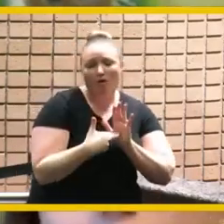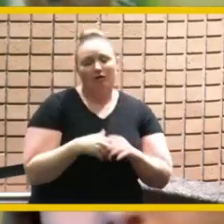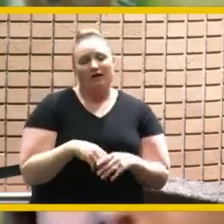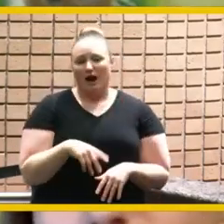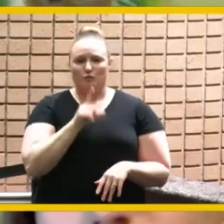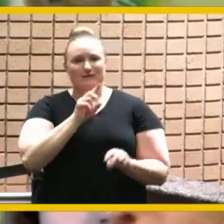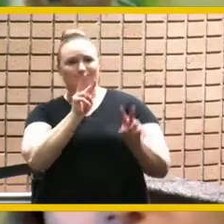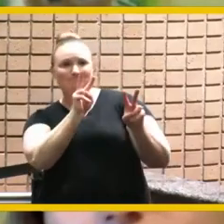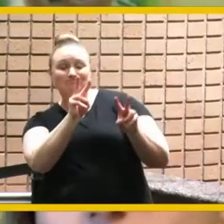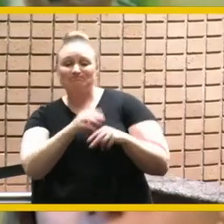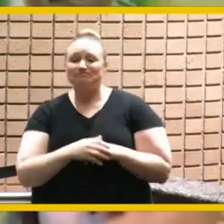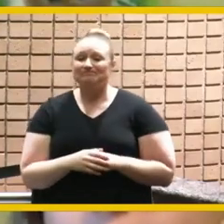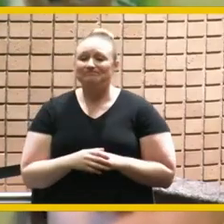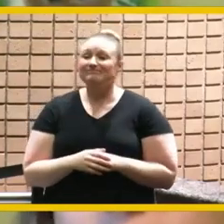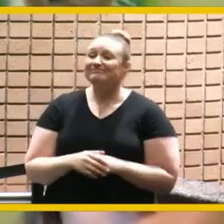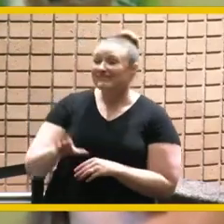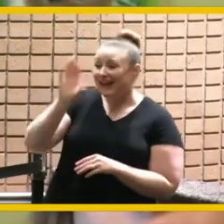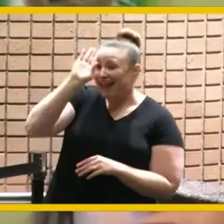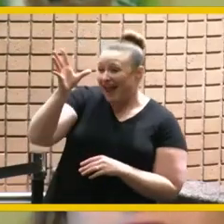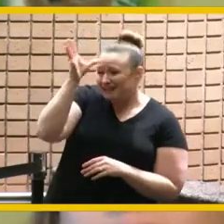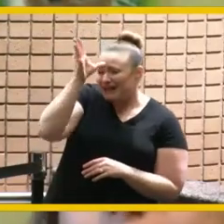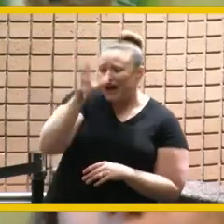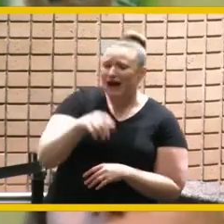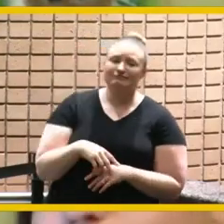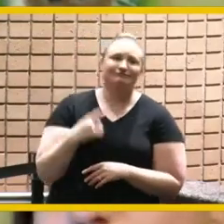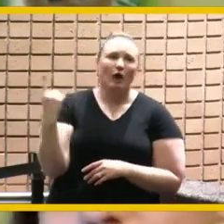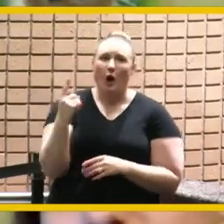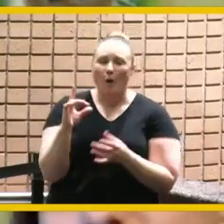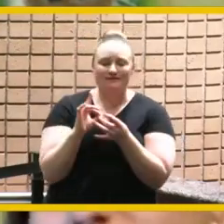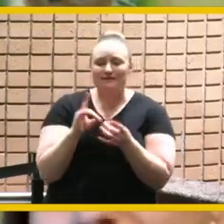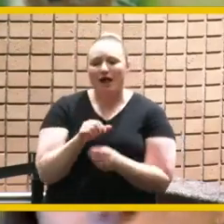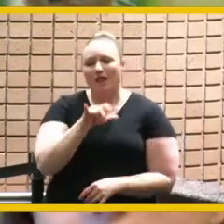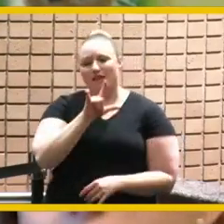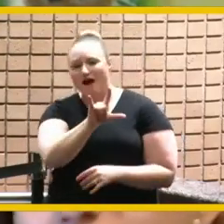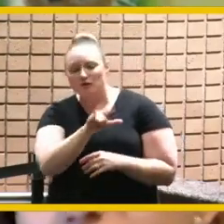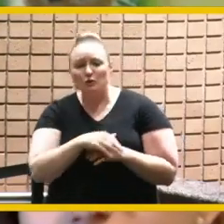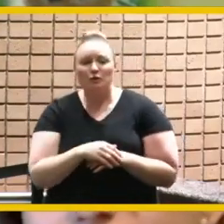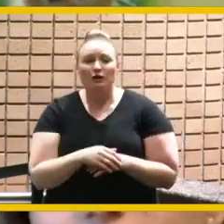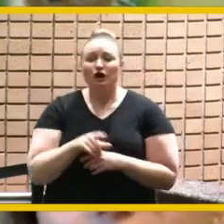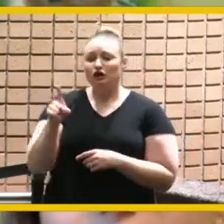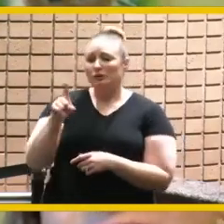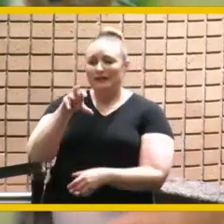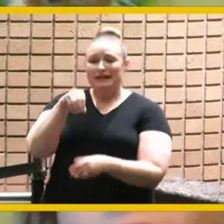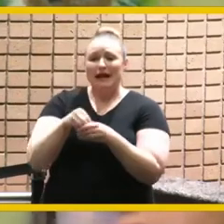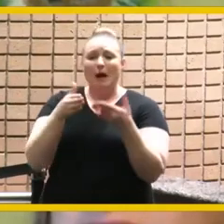proud of you and i love you so much you have been in public service my entire life and i'm honestly